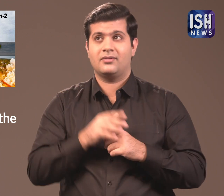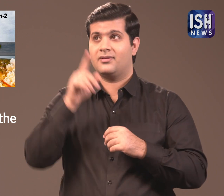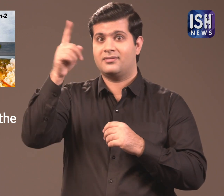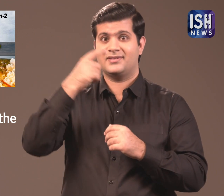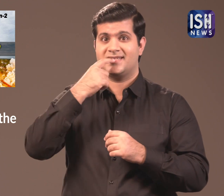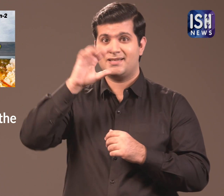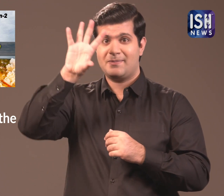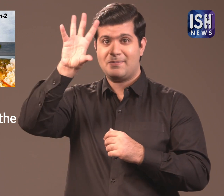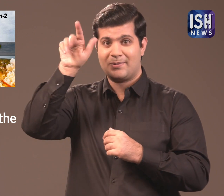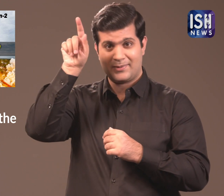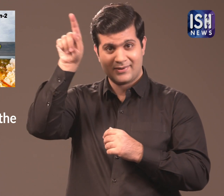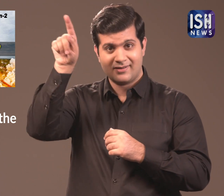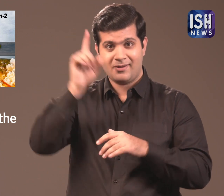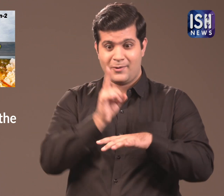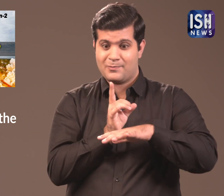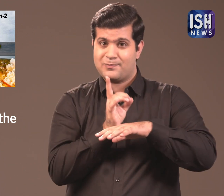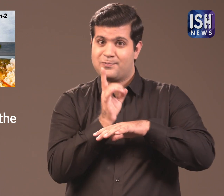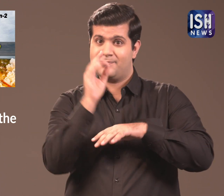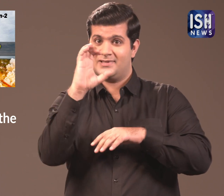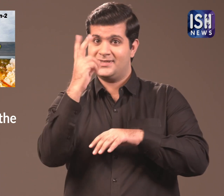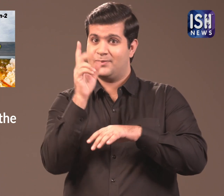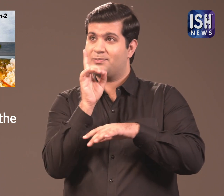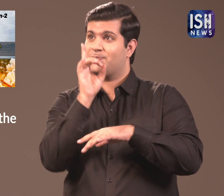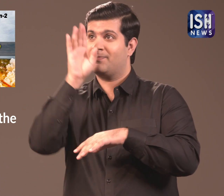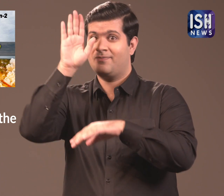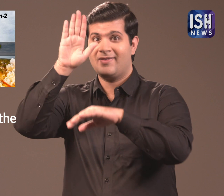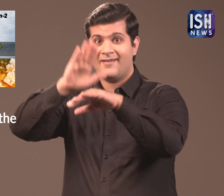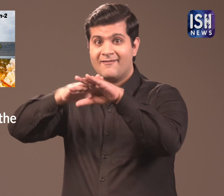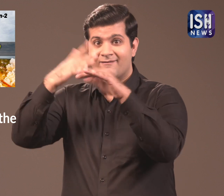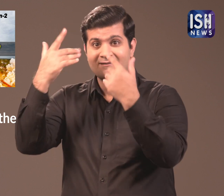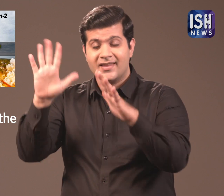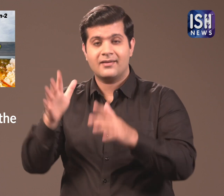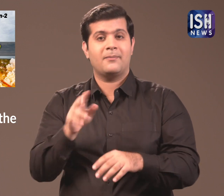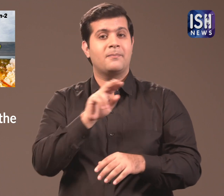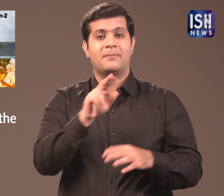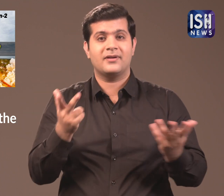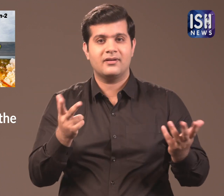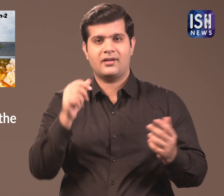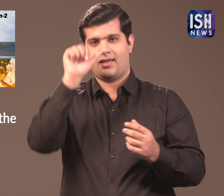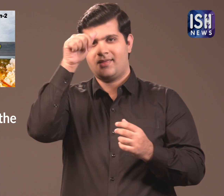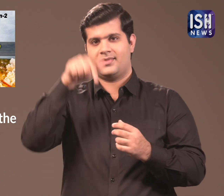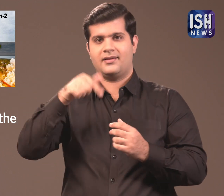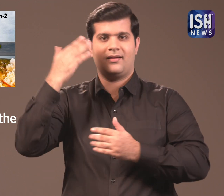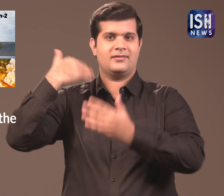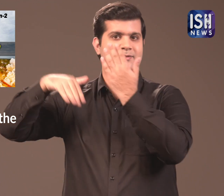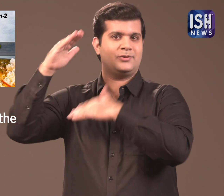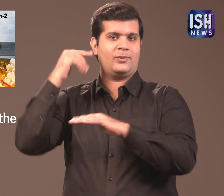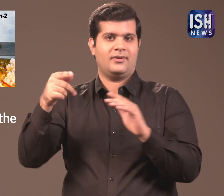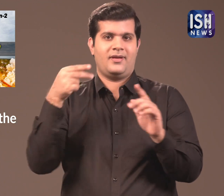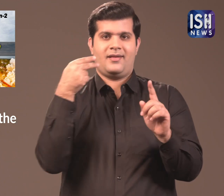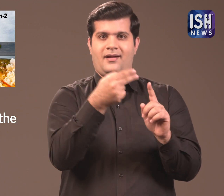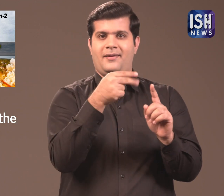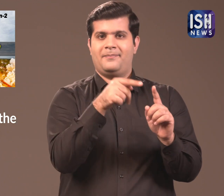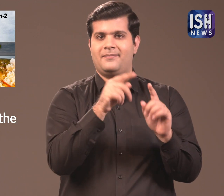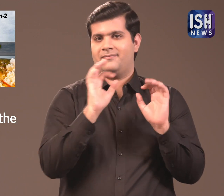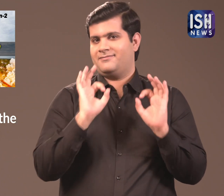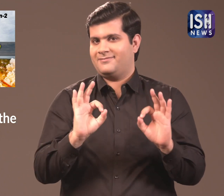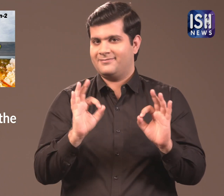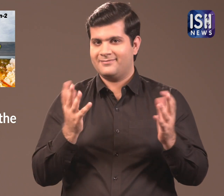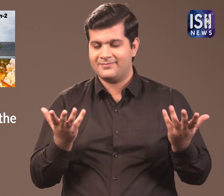Well once Chandrayaan-2 lands on the moon it will mean that India has made history.